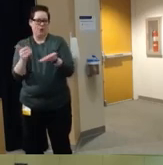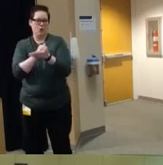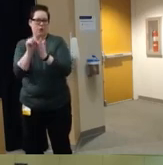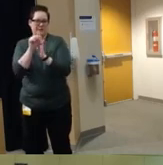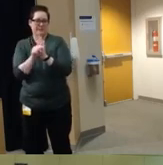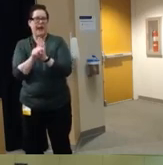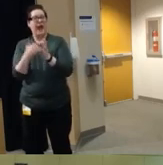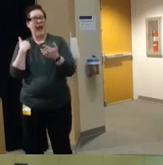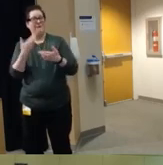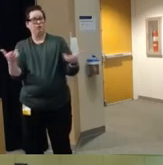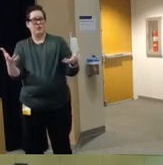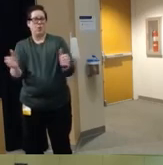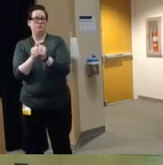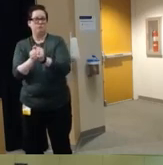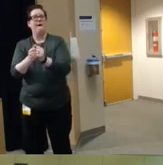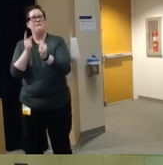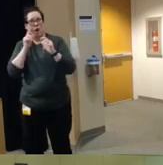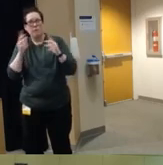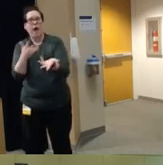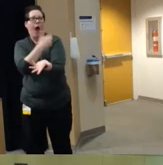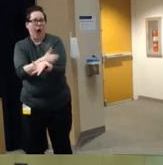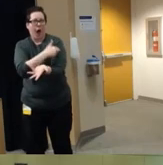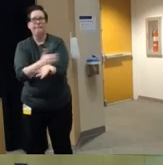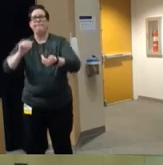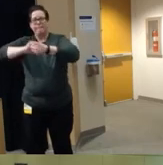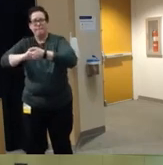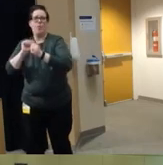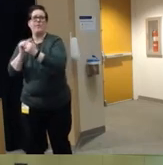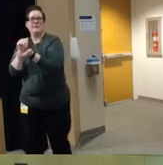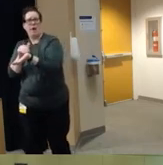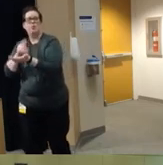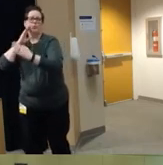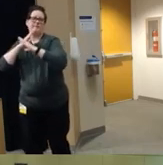and health care providers to work together to prevent firearm injuries um so they have